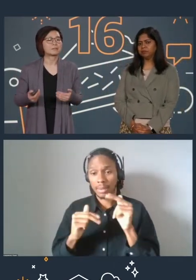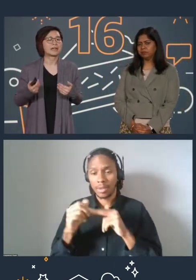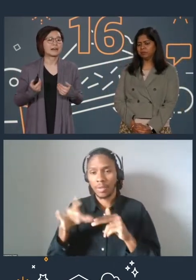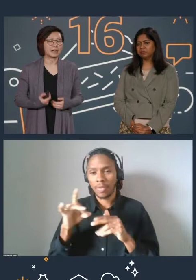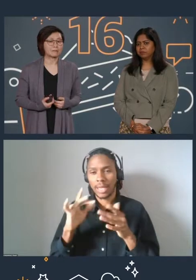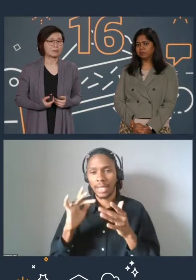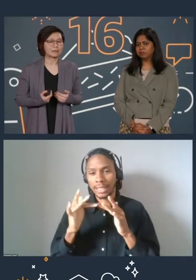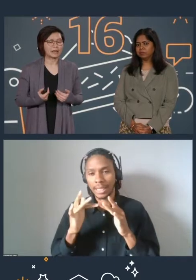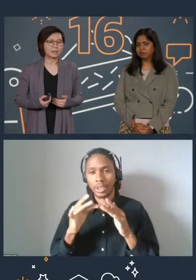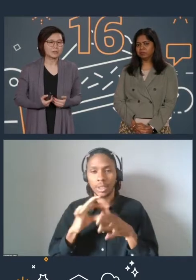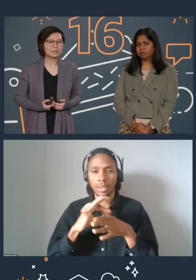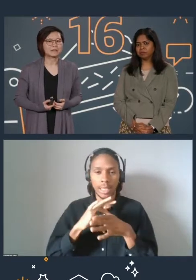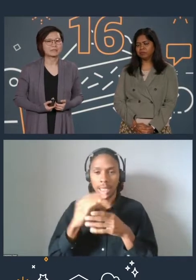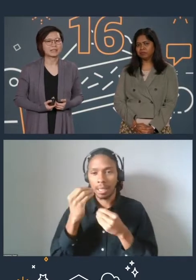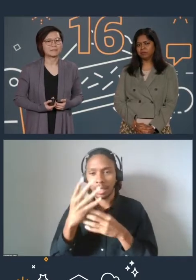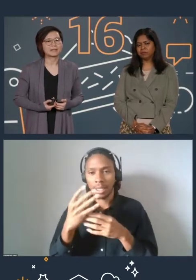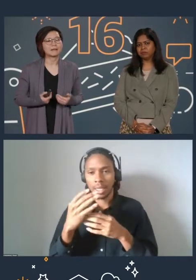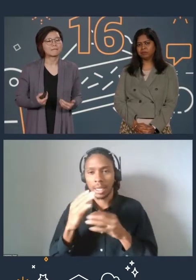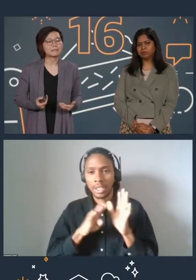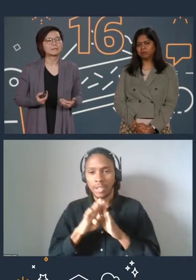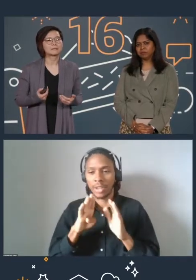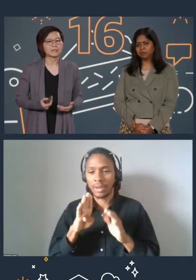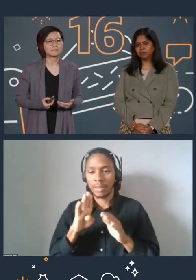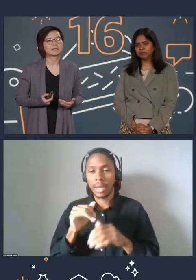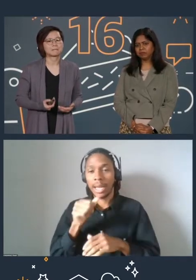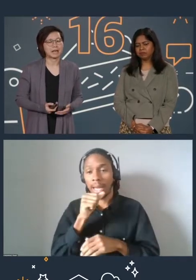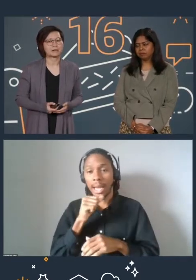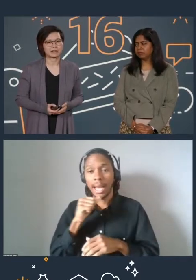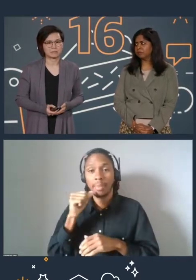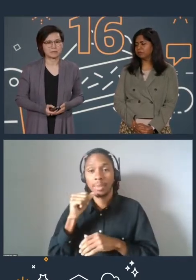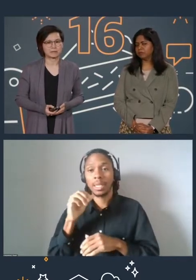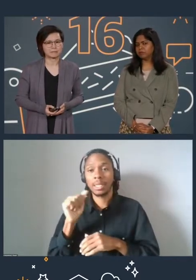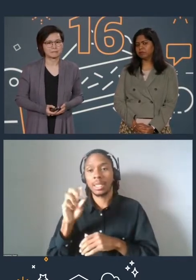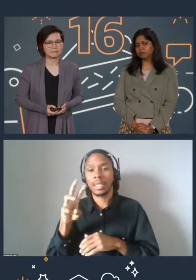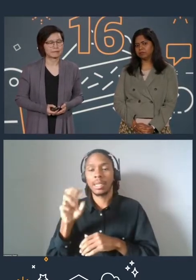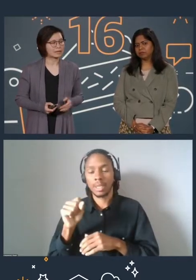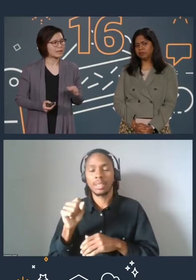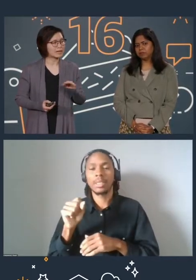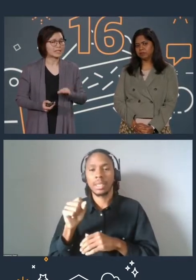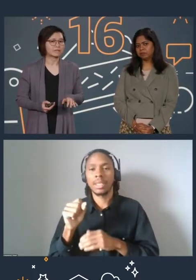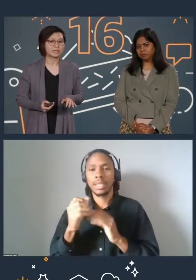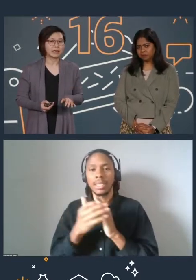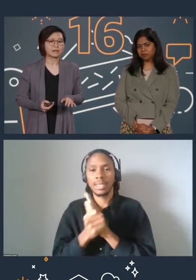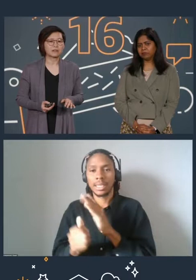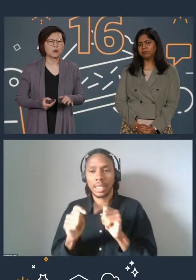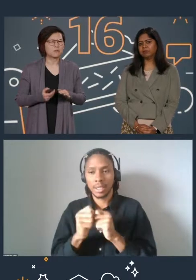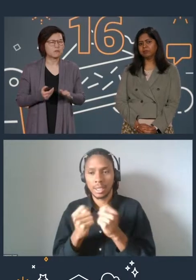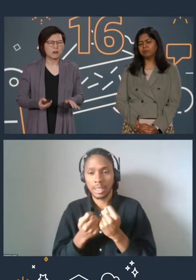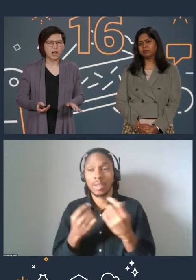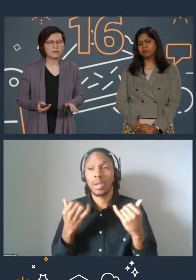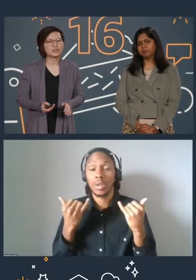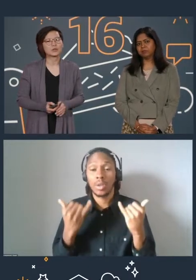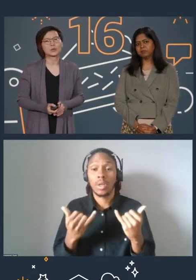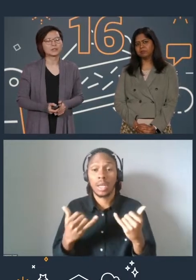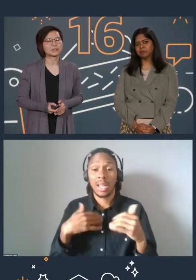by our AWS service teams and field subject matter experts. As of today, there are over 500 courses